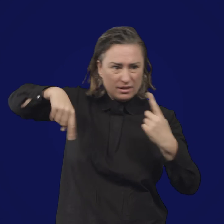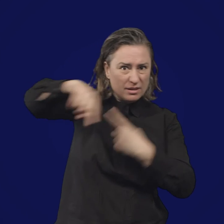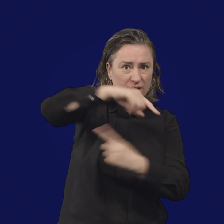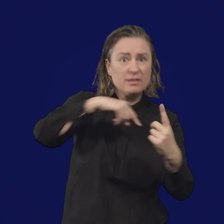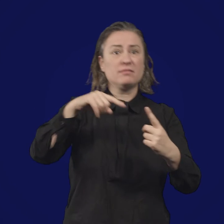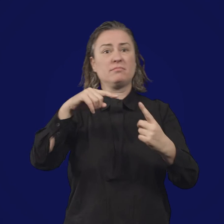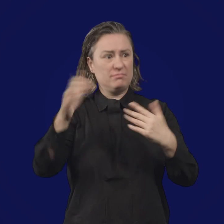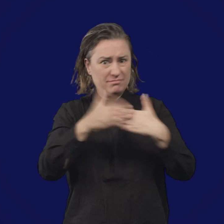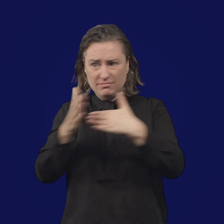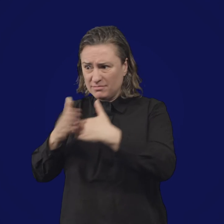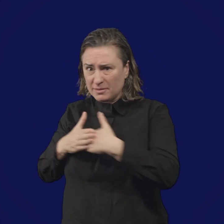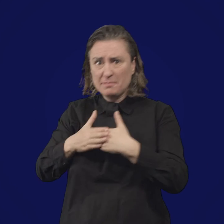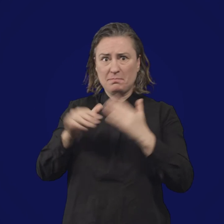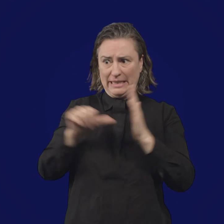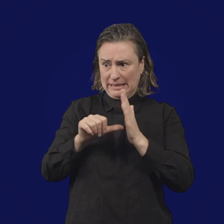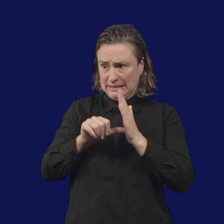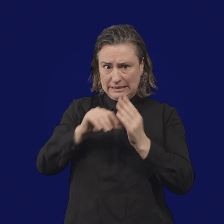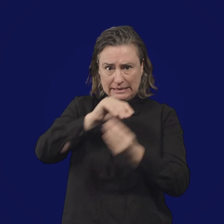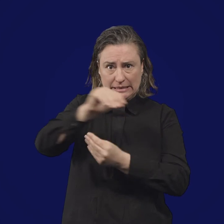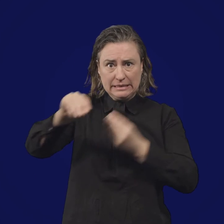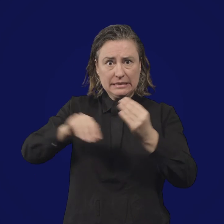The COVID-19 vaccination involves two injections,